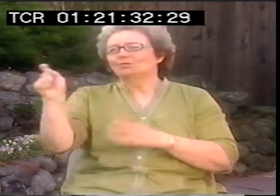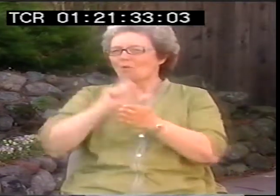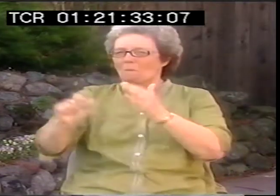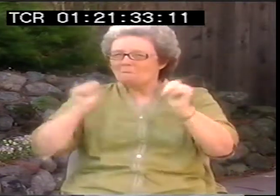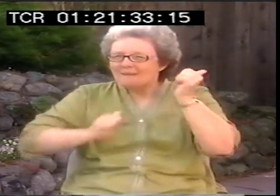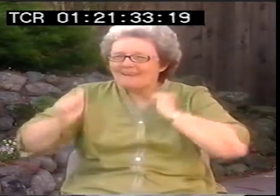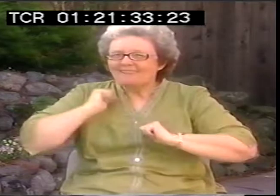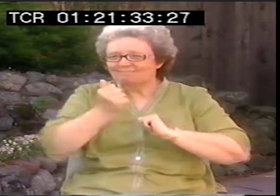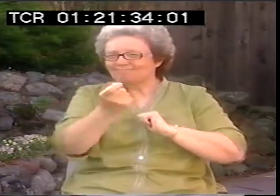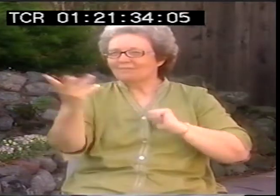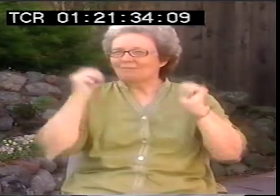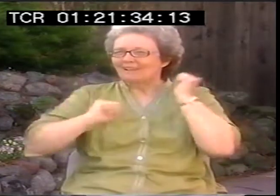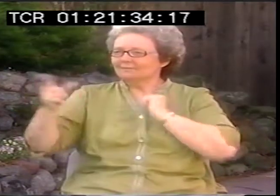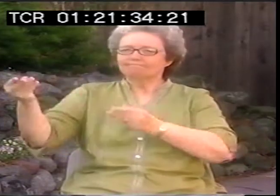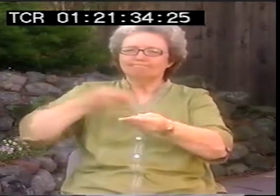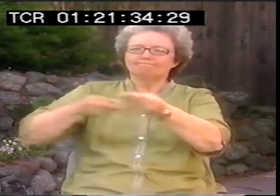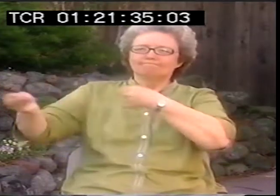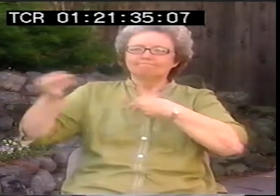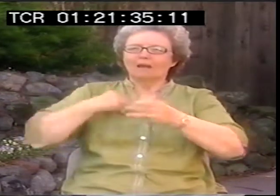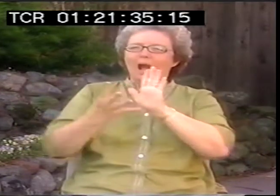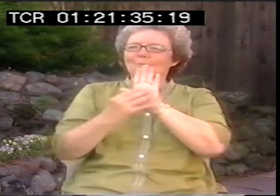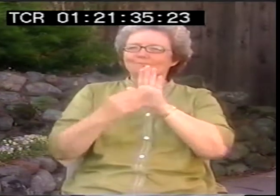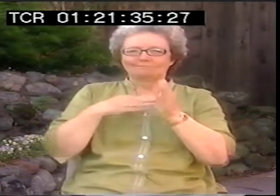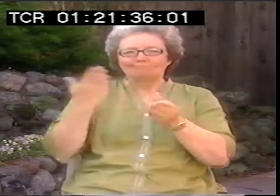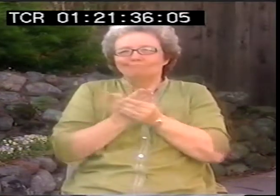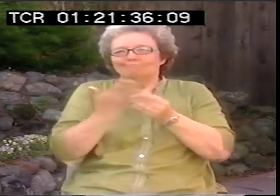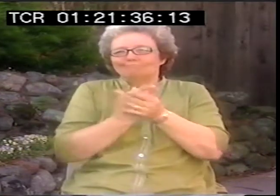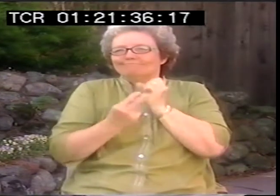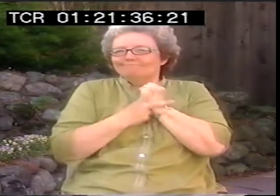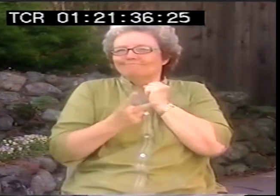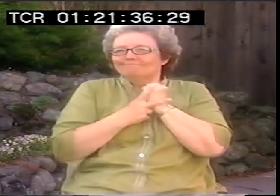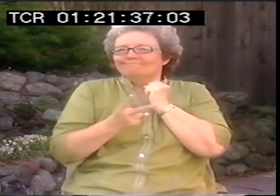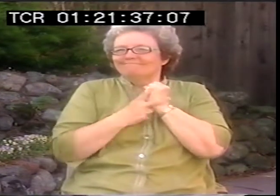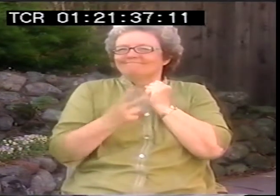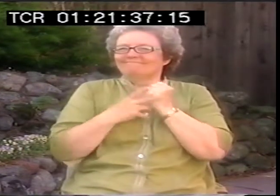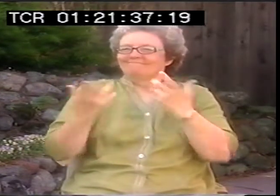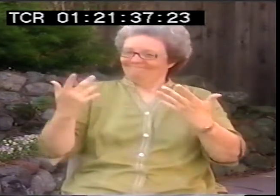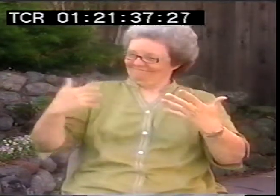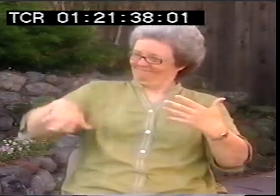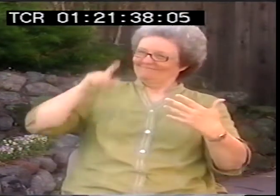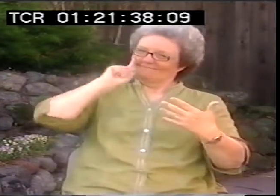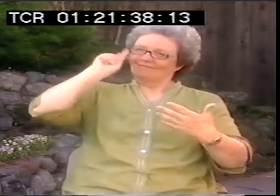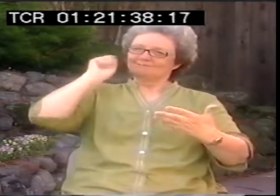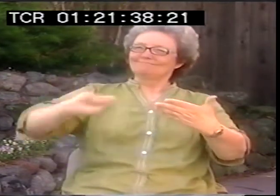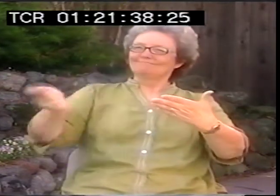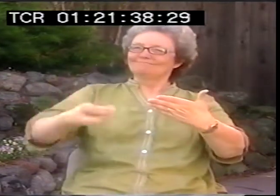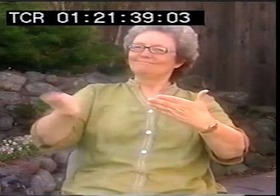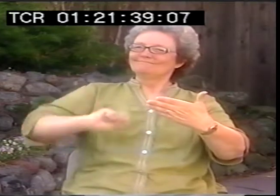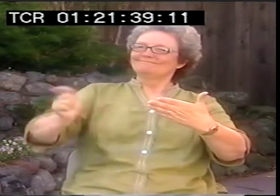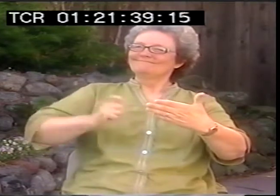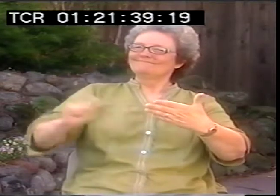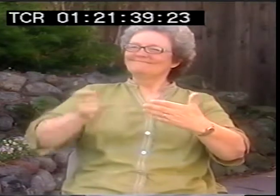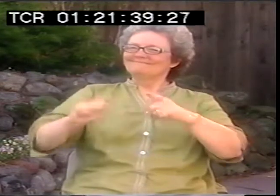Malls wrote so many poems. He wrote poems, songs, plays, and he would give them to me.